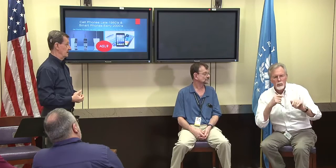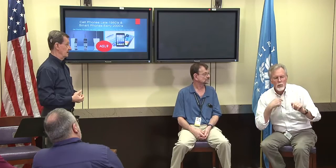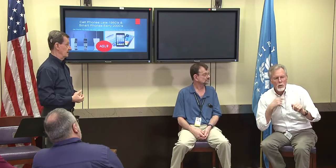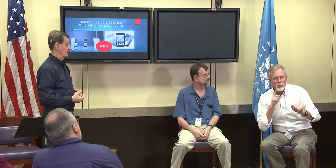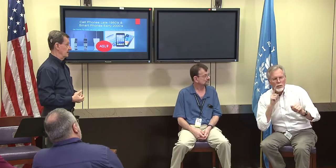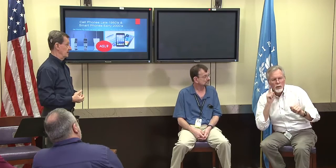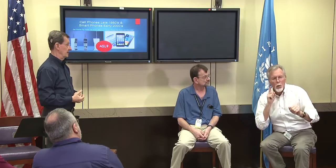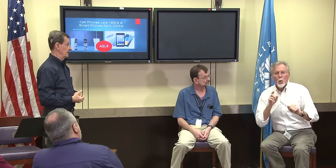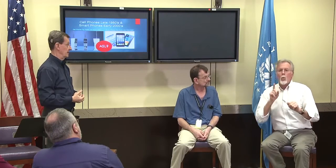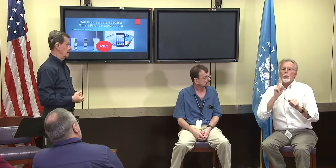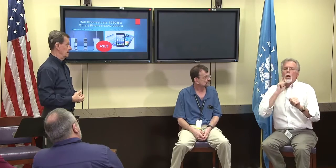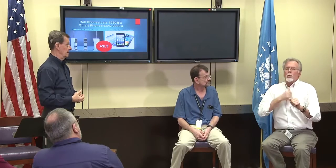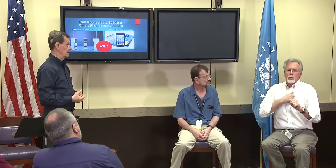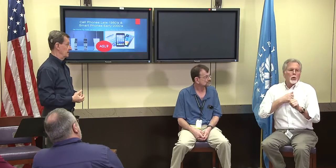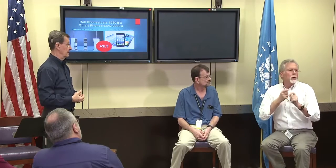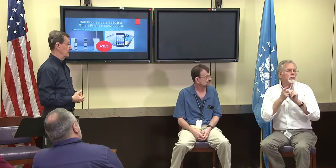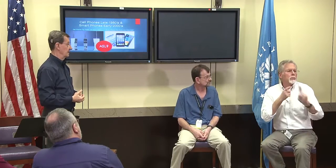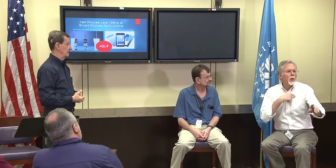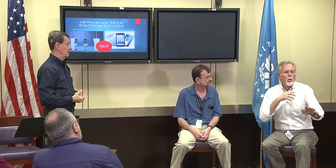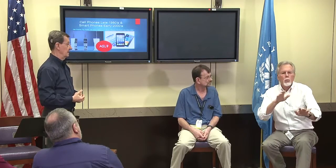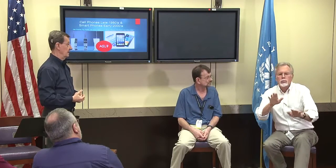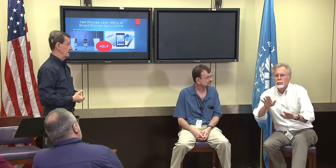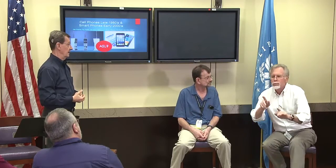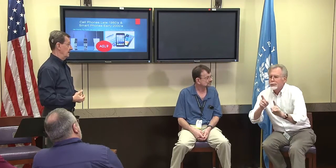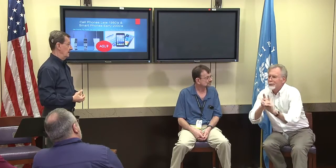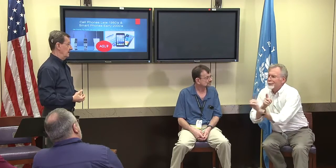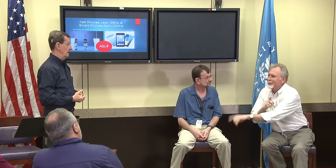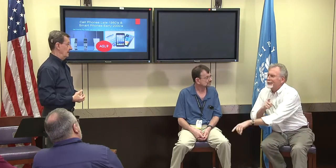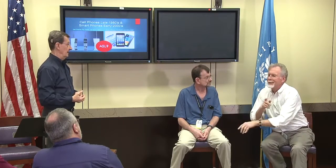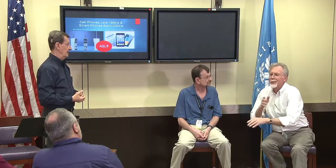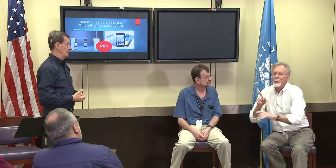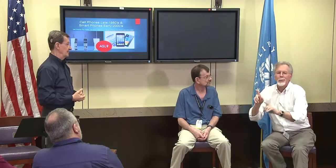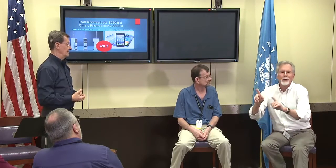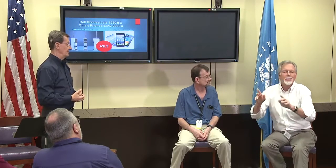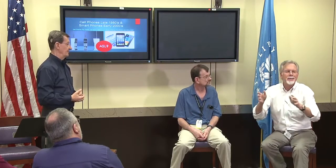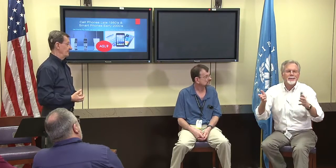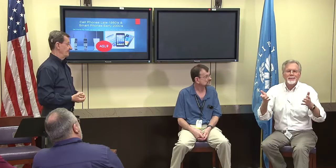or there, things like that, in case that deaf, and they start to walk away.